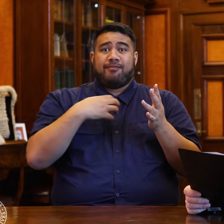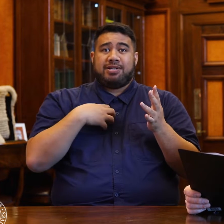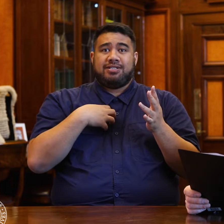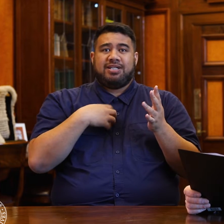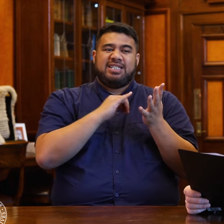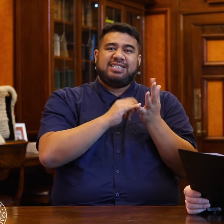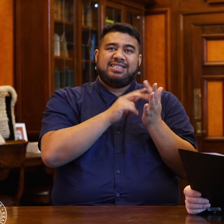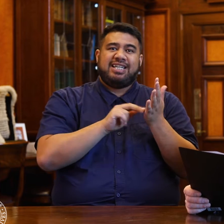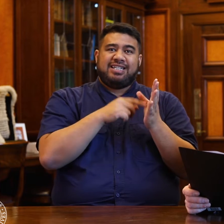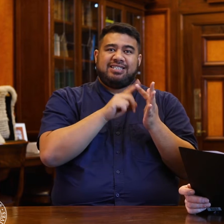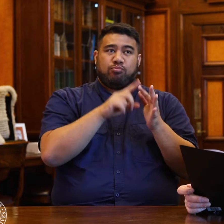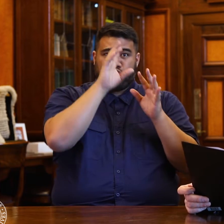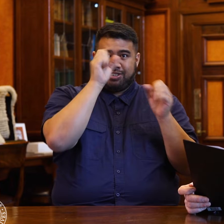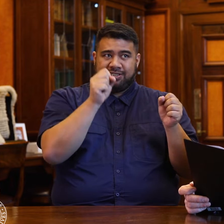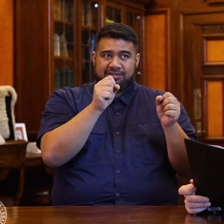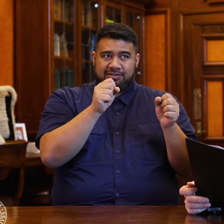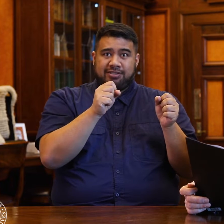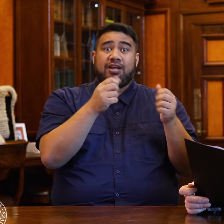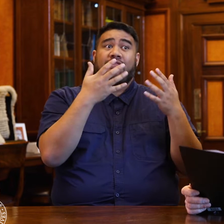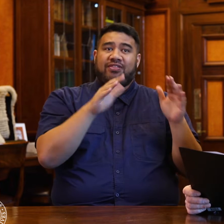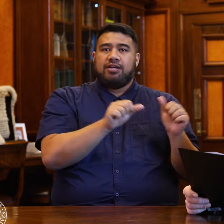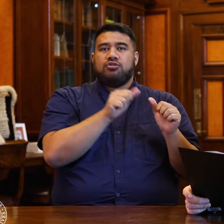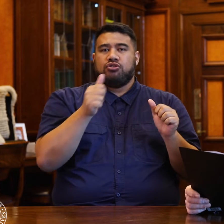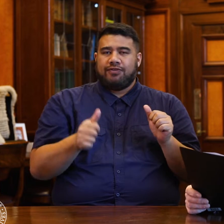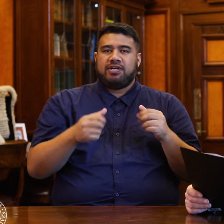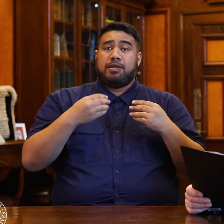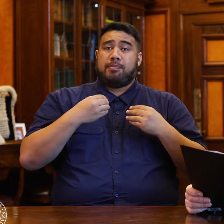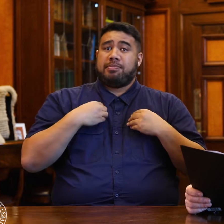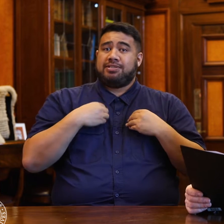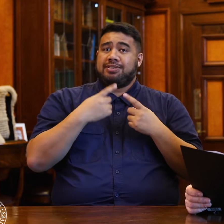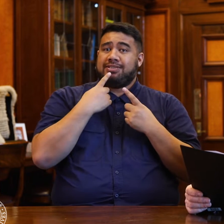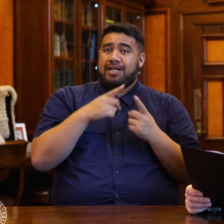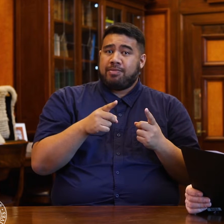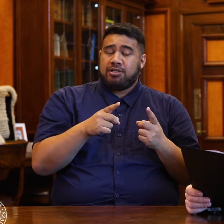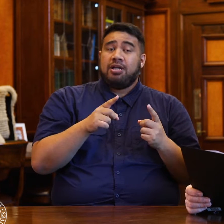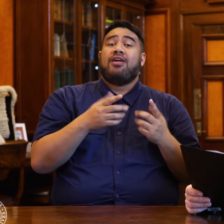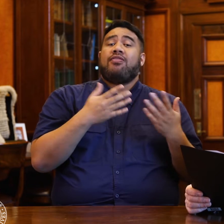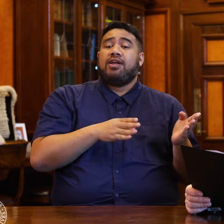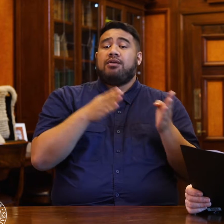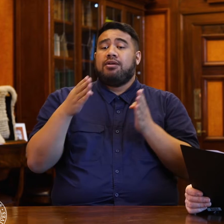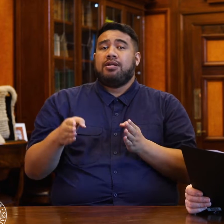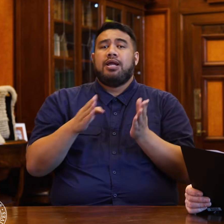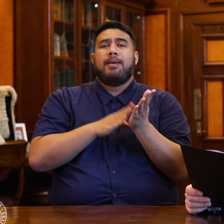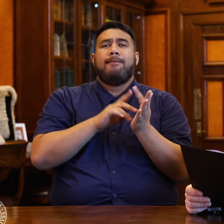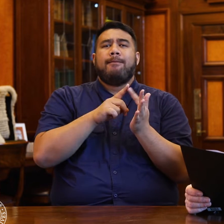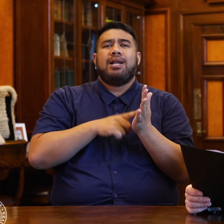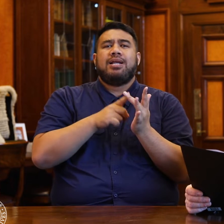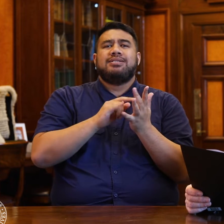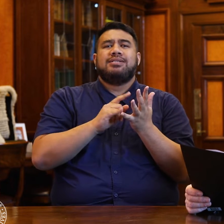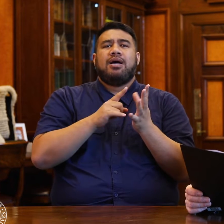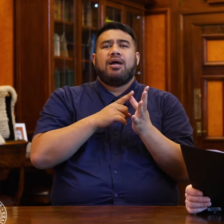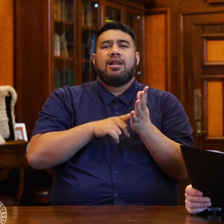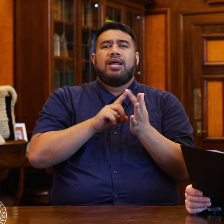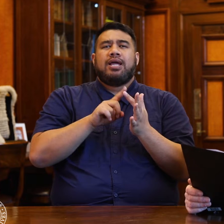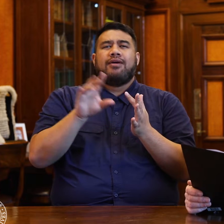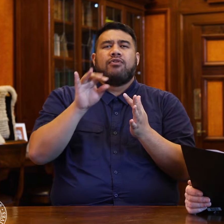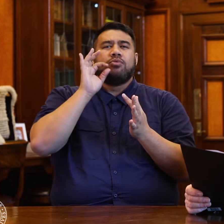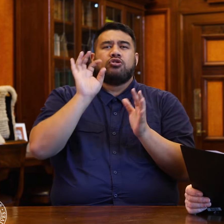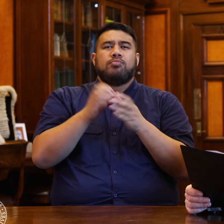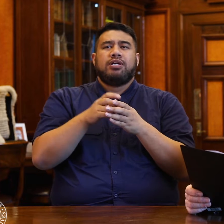And then Melissa Lee is going to move a motion which acknowledges the 65th anniversary of